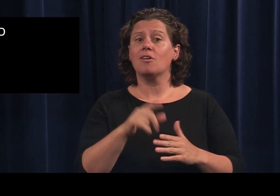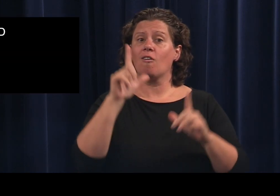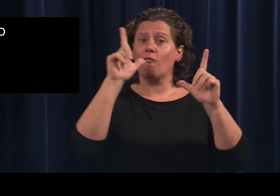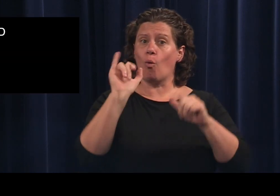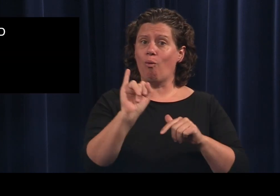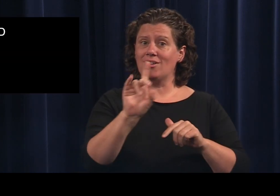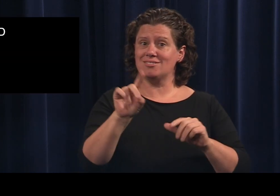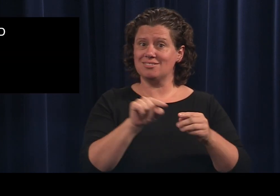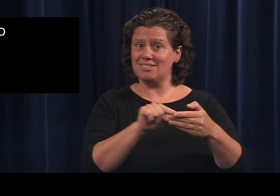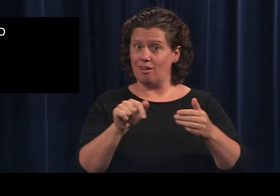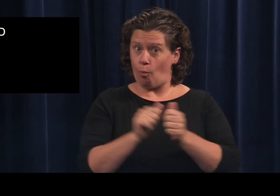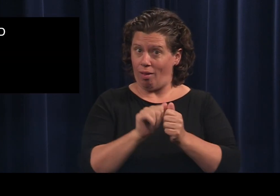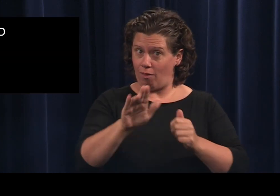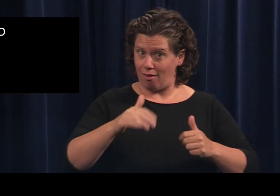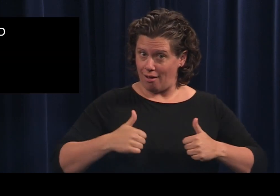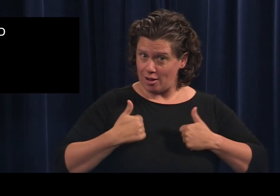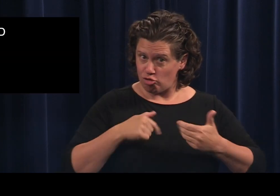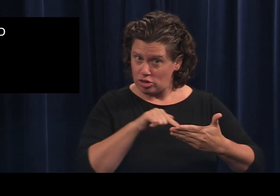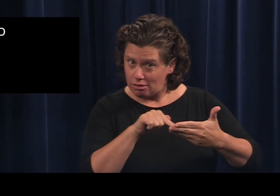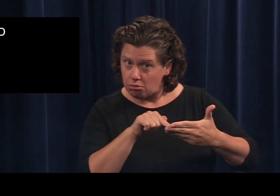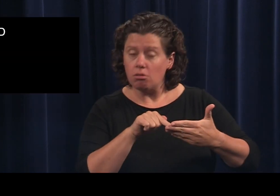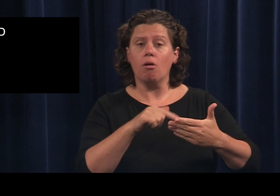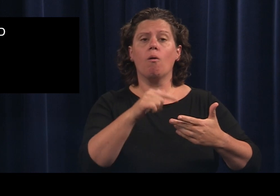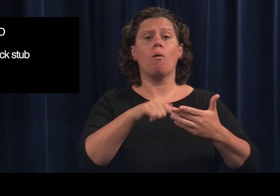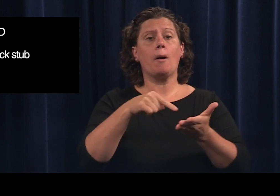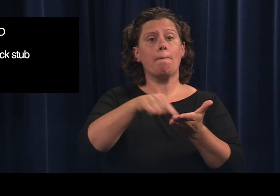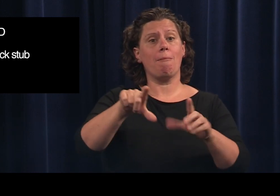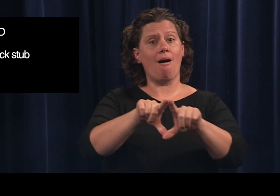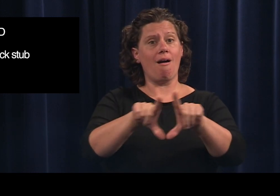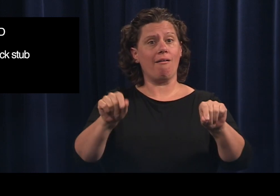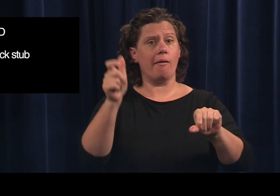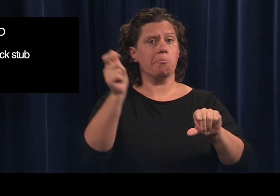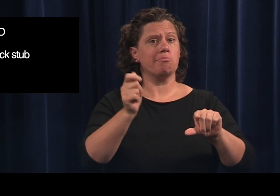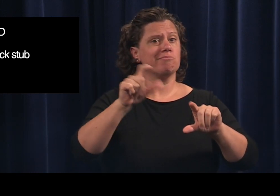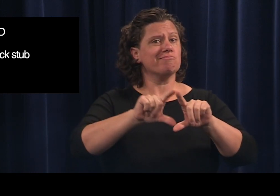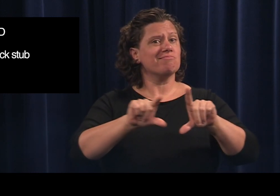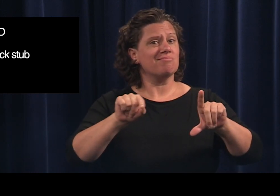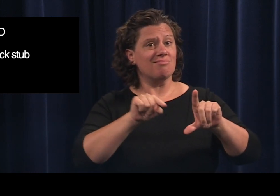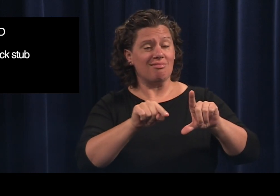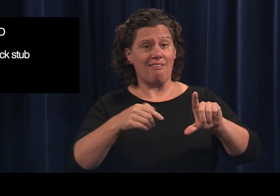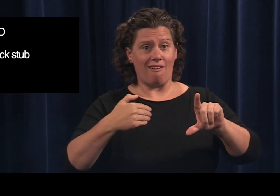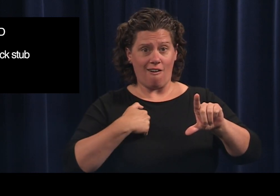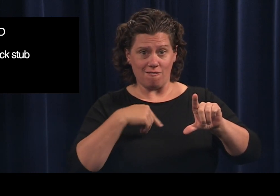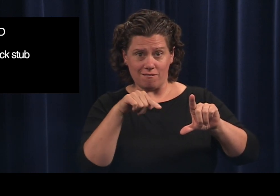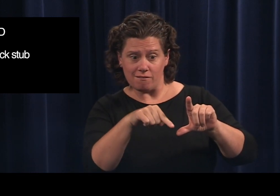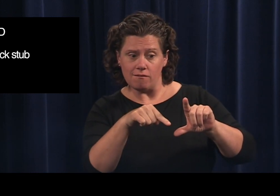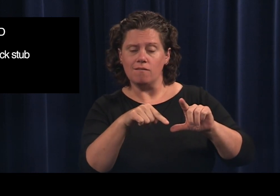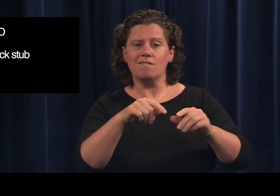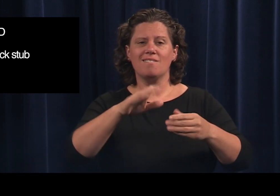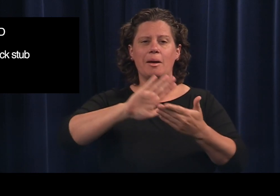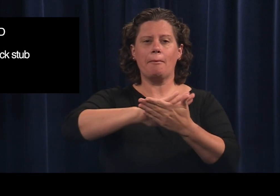Photo identification Paychecks stub